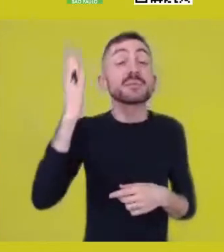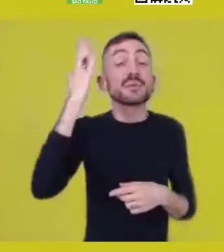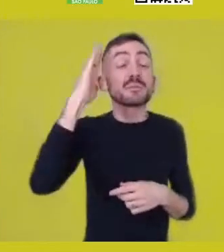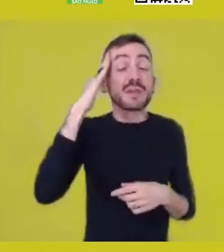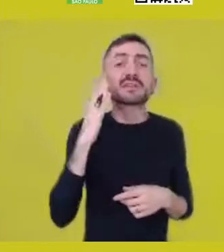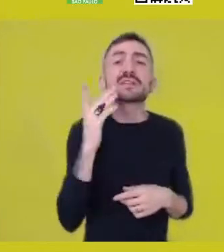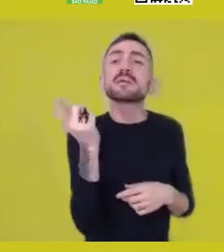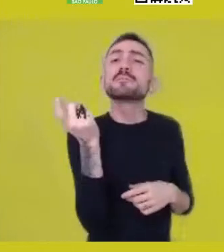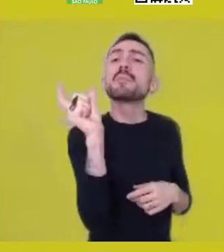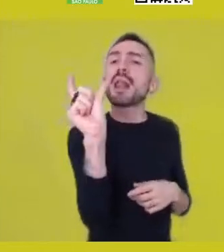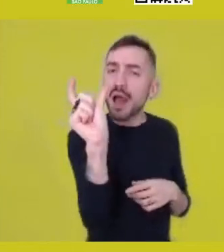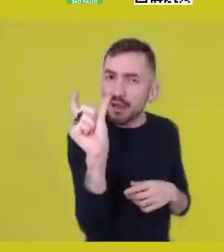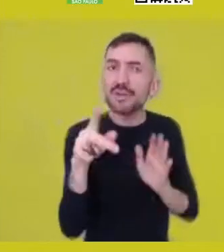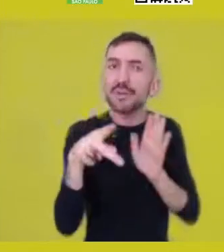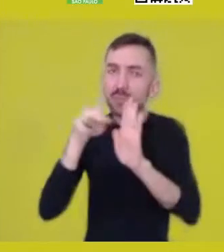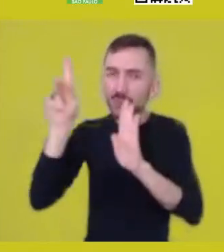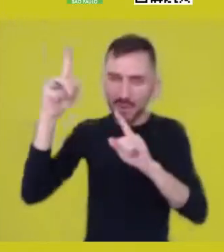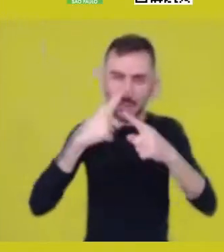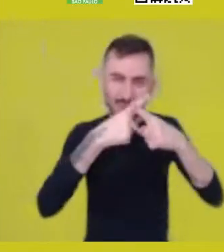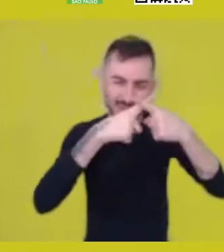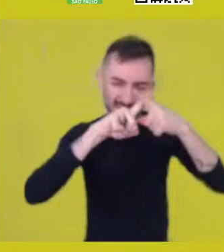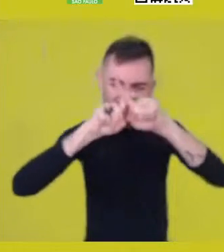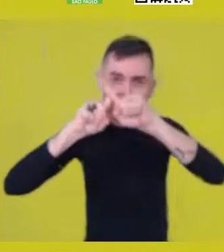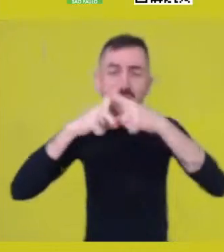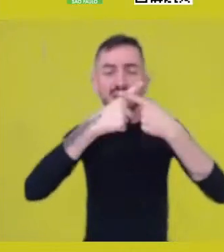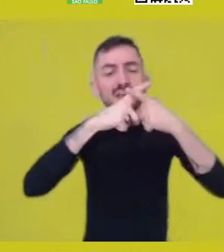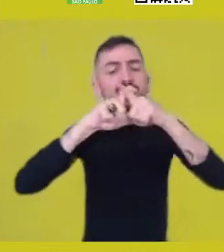Katz is the hieroglyph which represents the body.